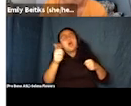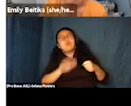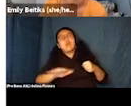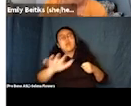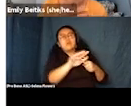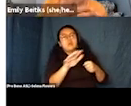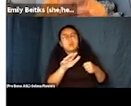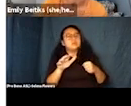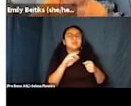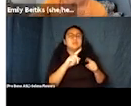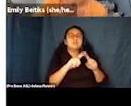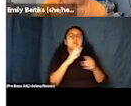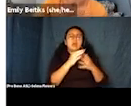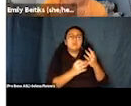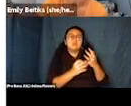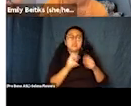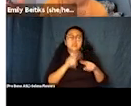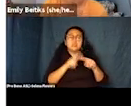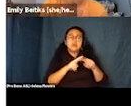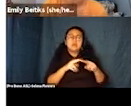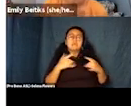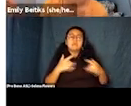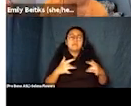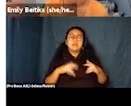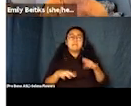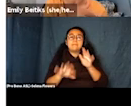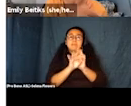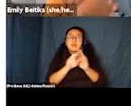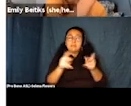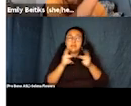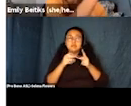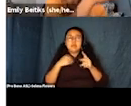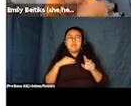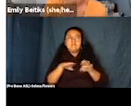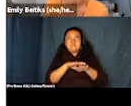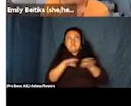We typically go with venues that are either flat seating or flat seating and then stadium seating.